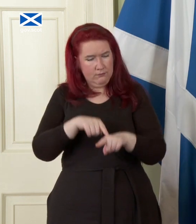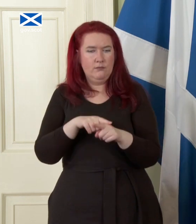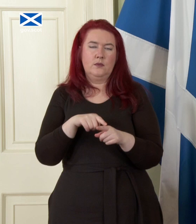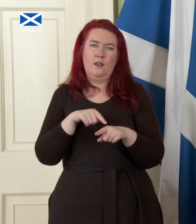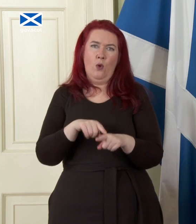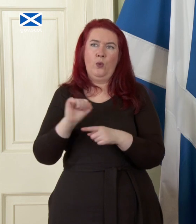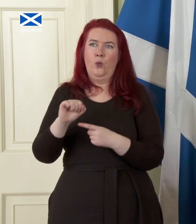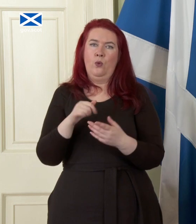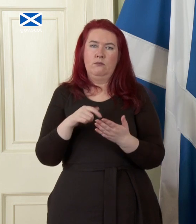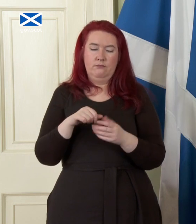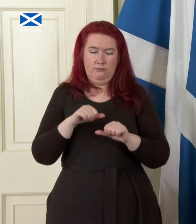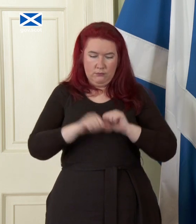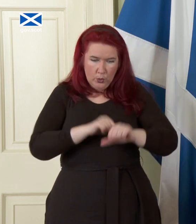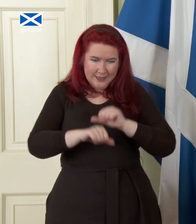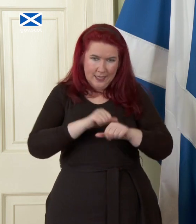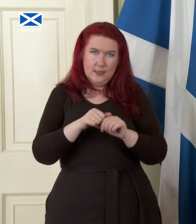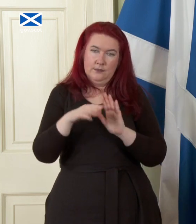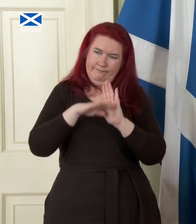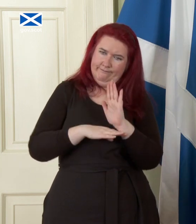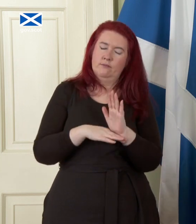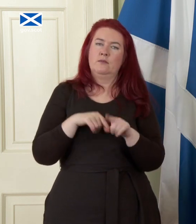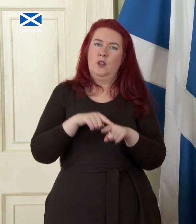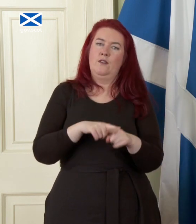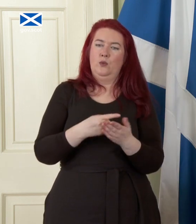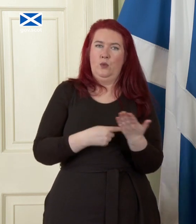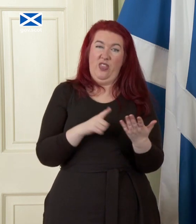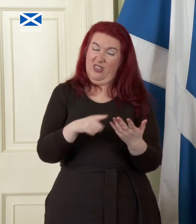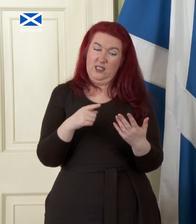the process set out in this paper which makes sense for the country well there's an obvious